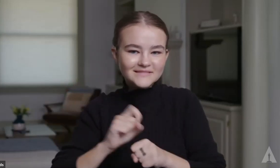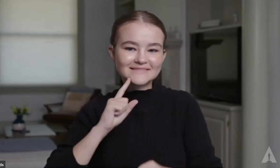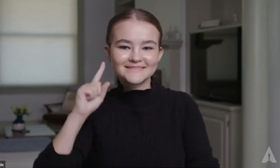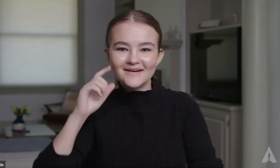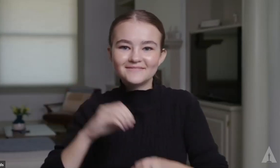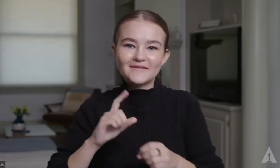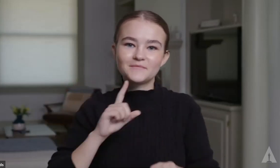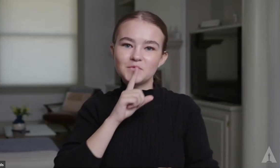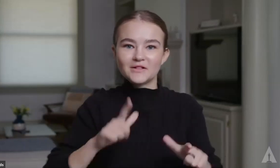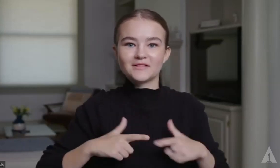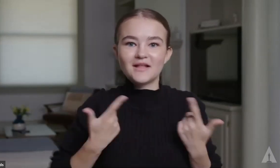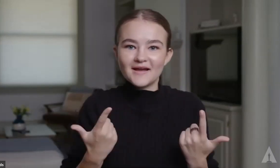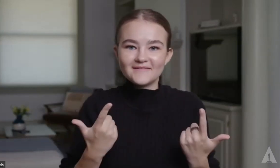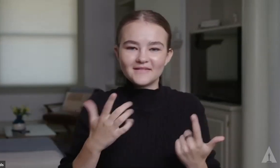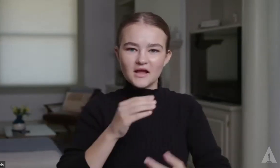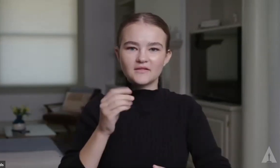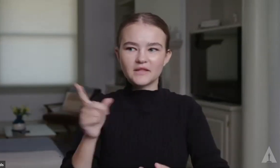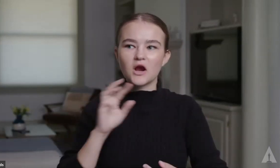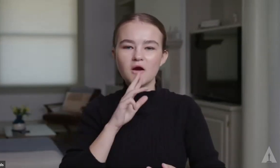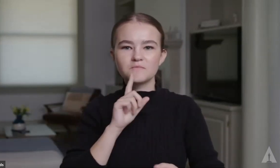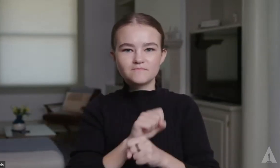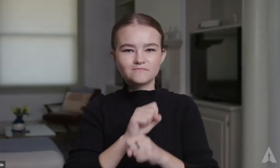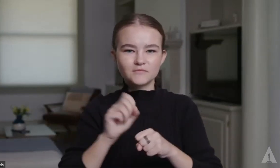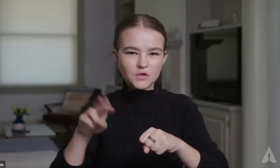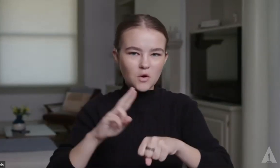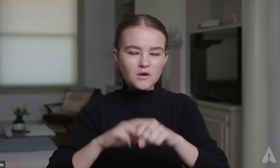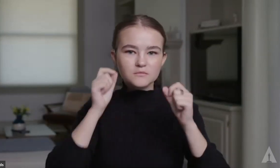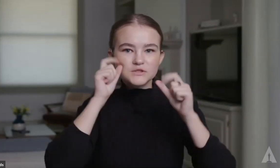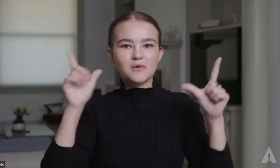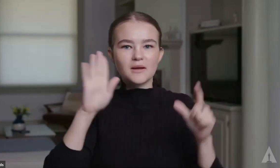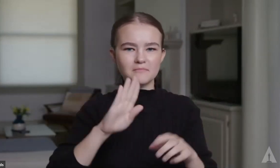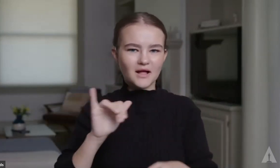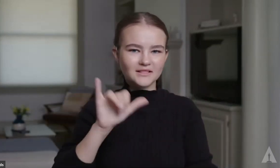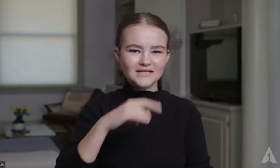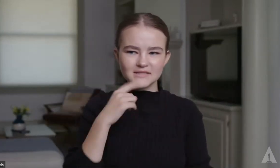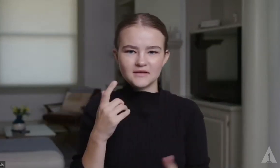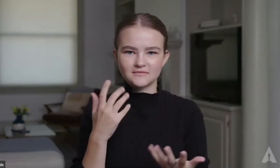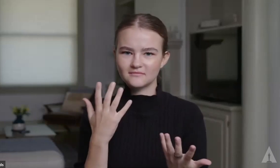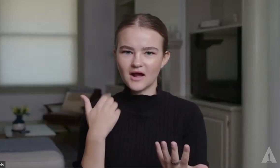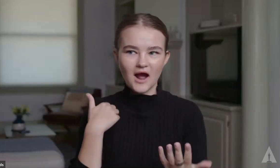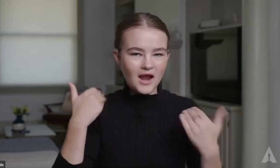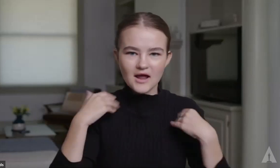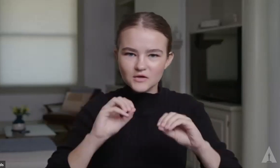deaf in real life. And people are typically very surprised by that. And they say things like, oh, my gosh,